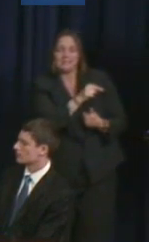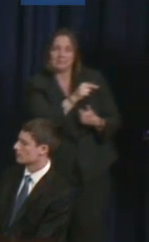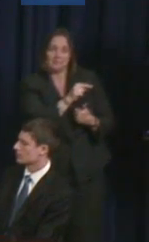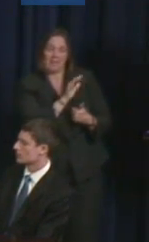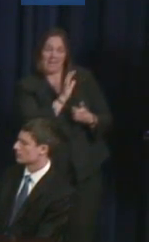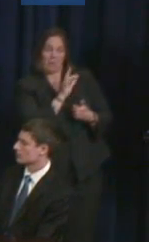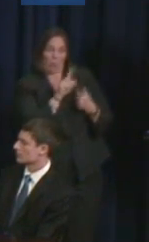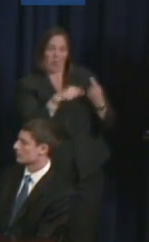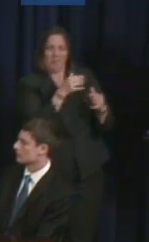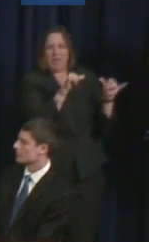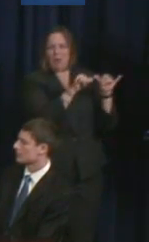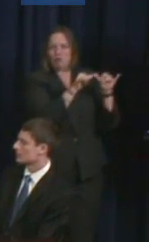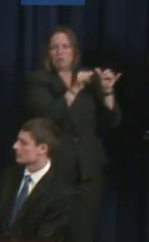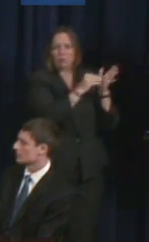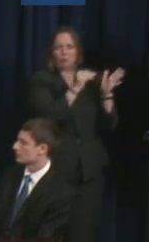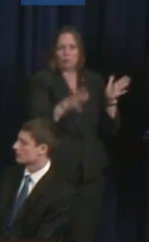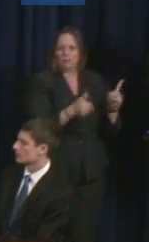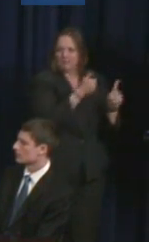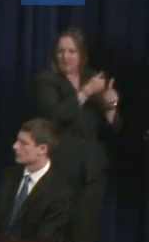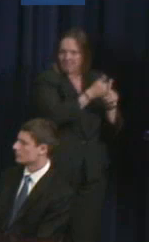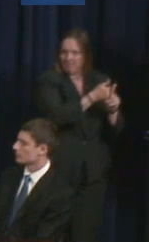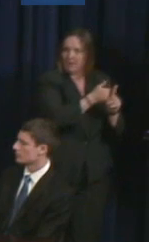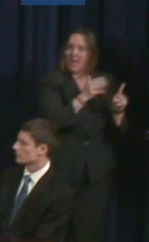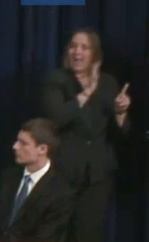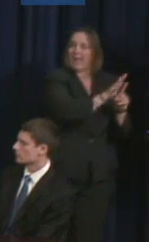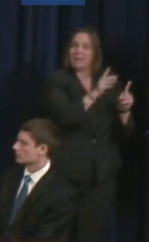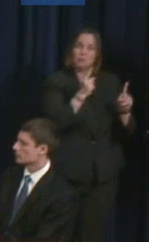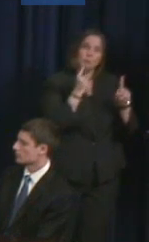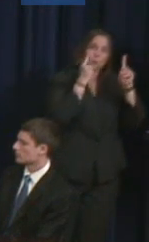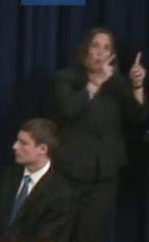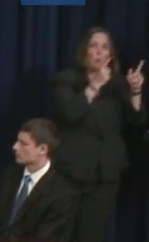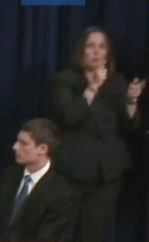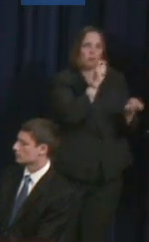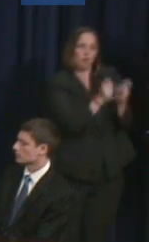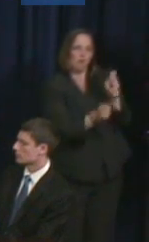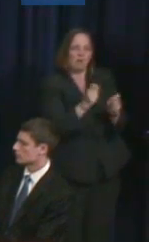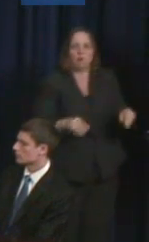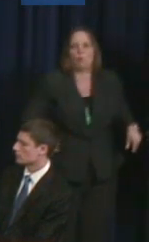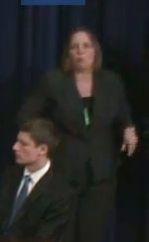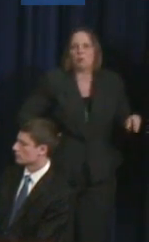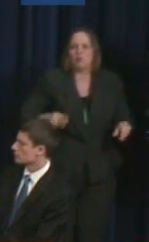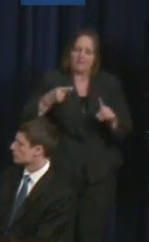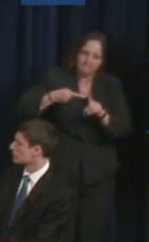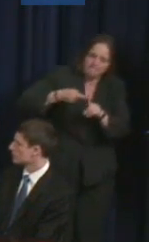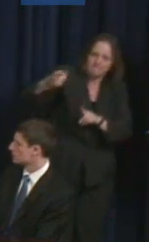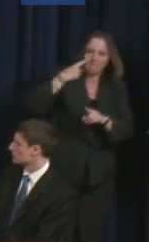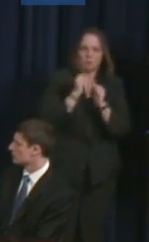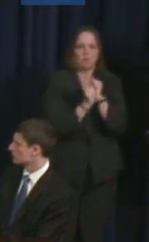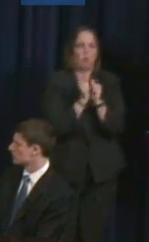an engineering student was to redesign sport wheelchairs. And he turned that into PerformX Wheelchairs, one of